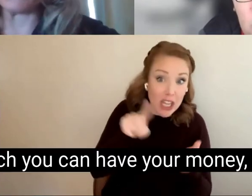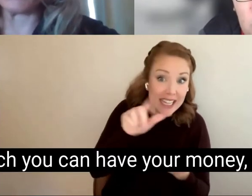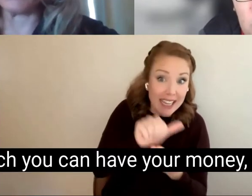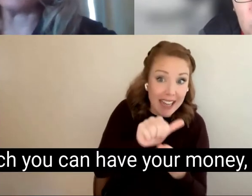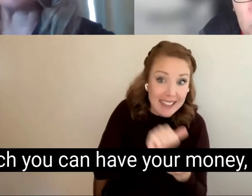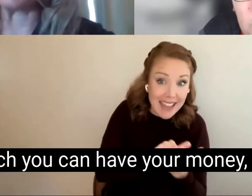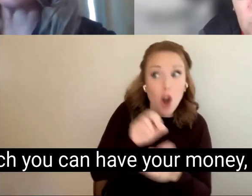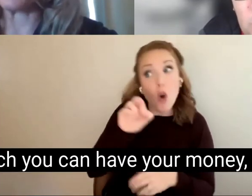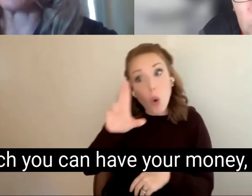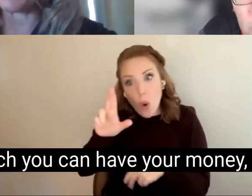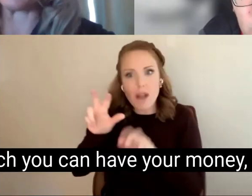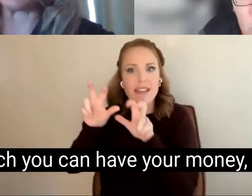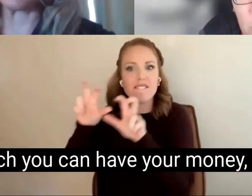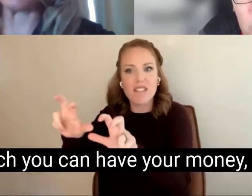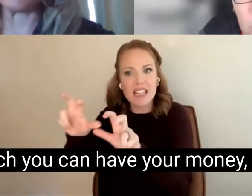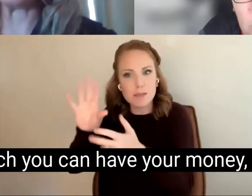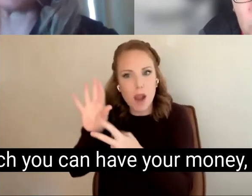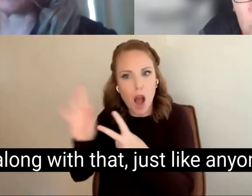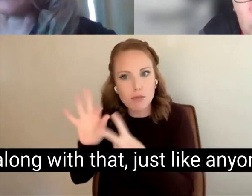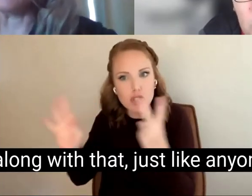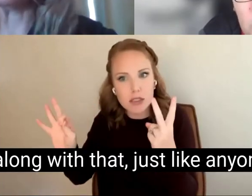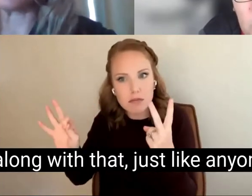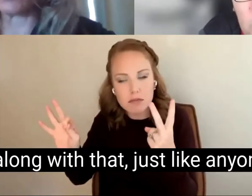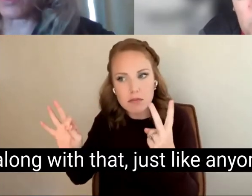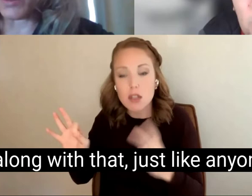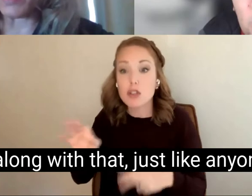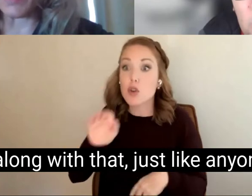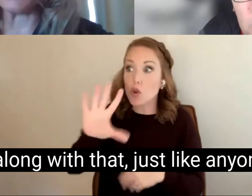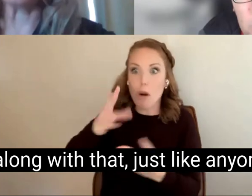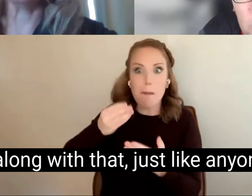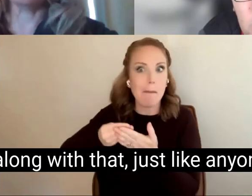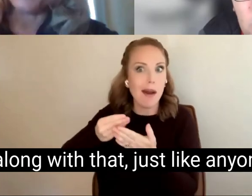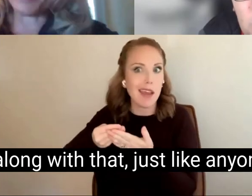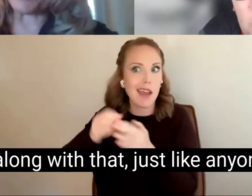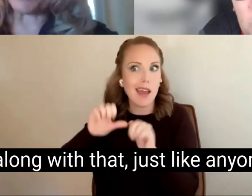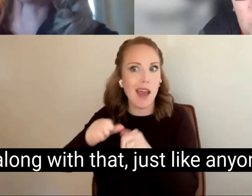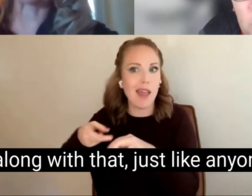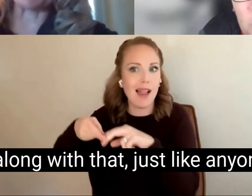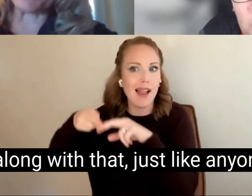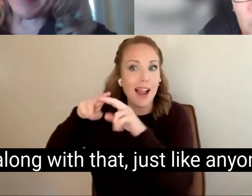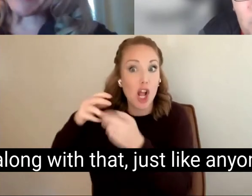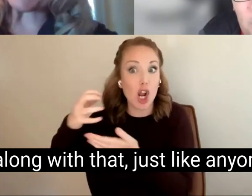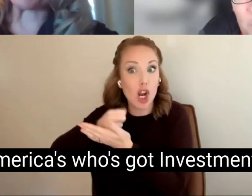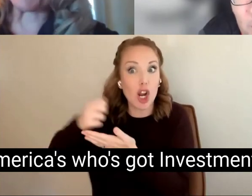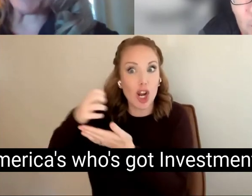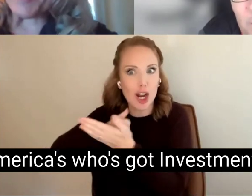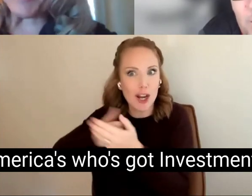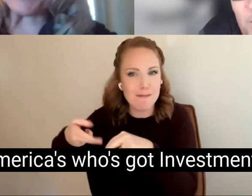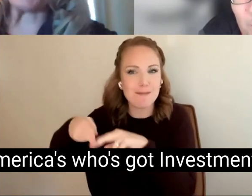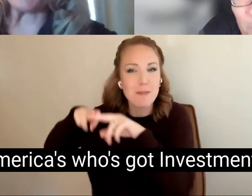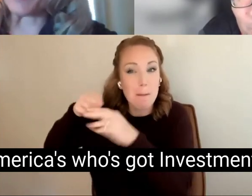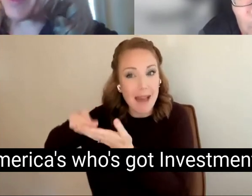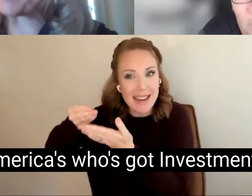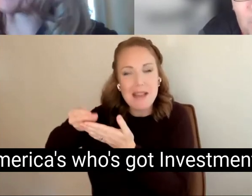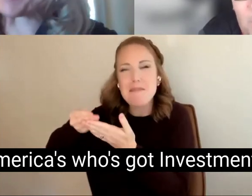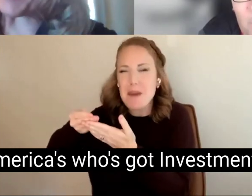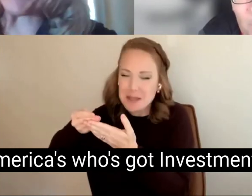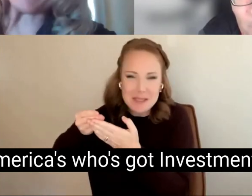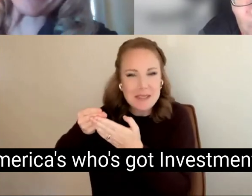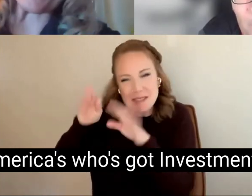option, which you can have your money, make money. But along with that, just like anyone else in America's who's got Investments, you